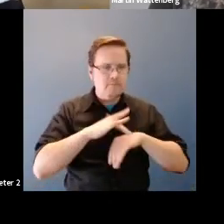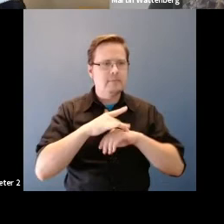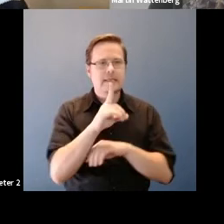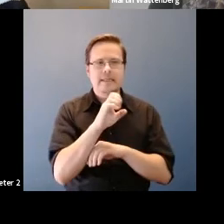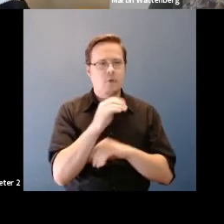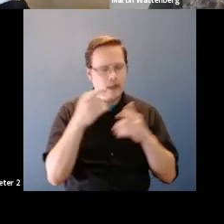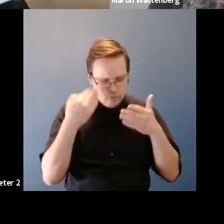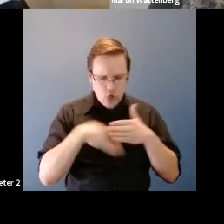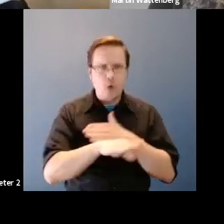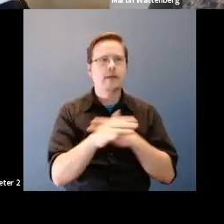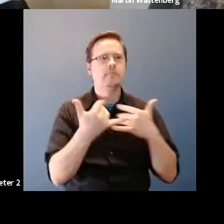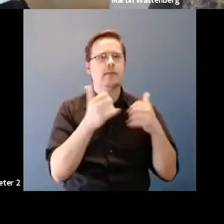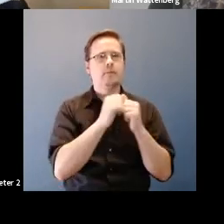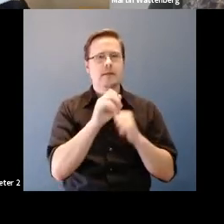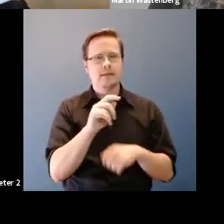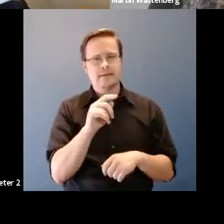Martin Wattenberg: You actually learn a lot of subtle things. In here.